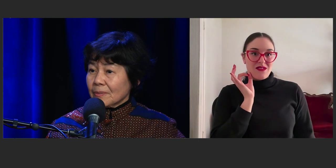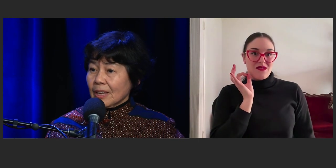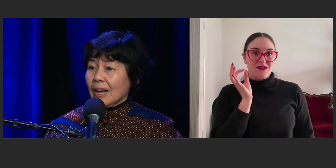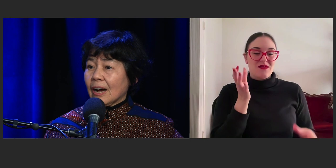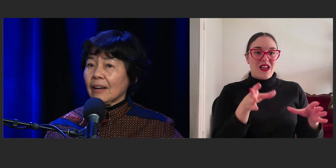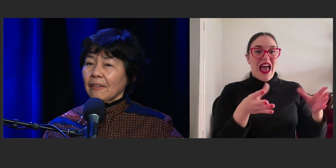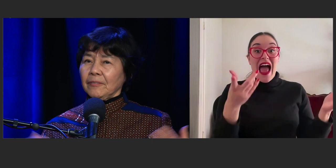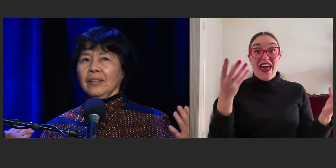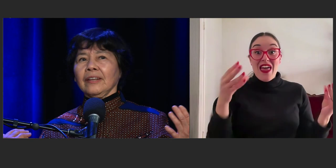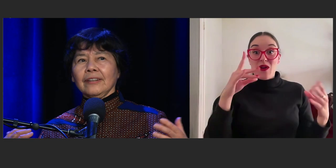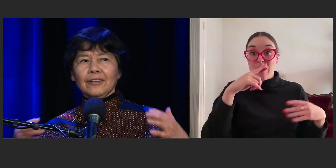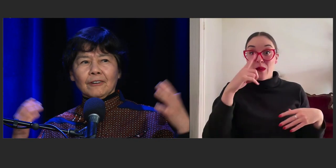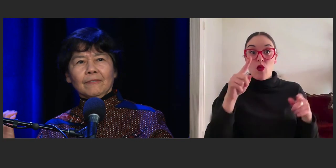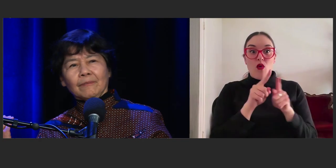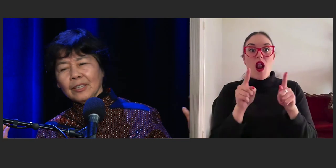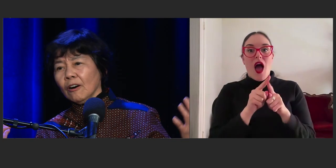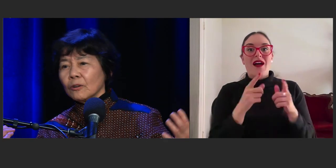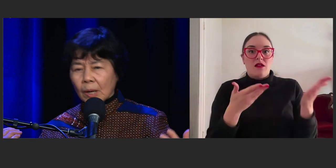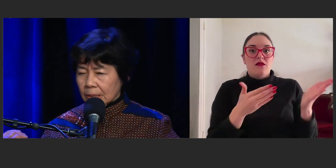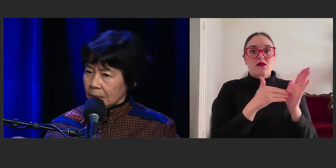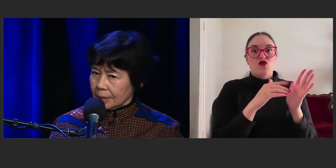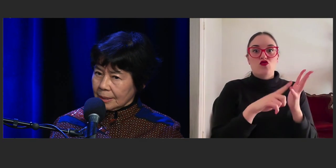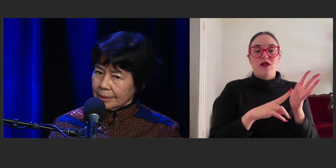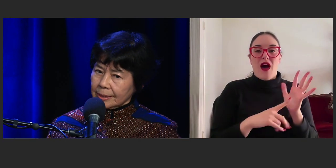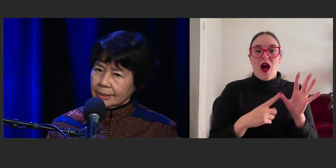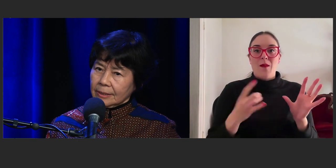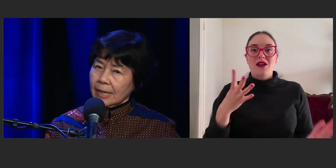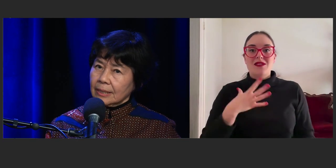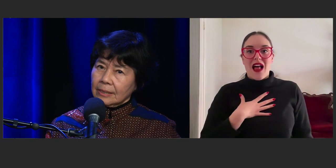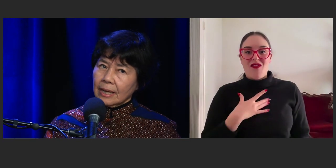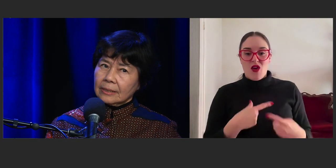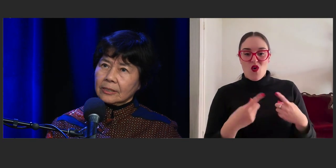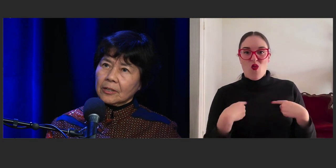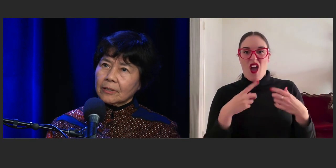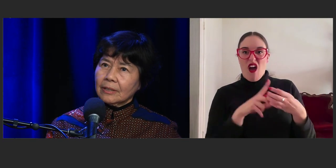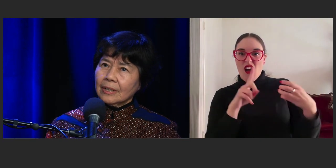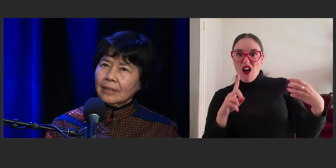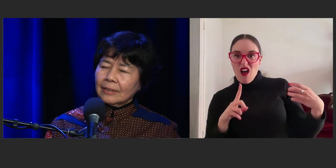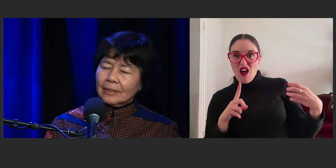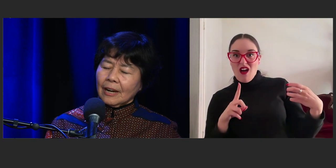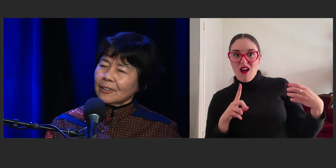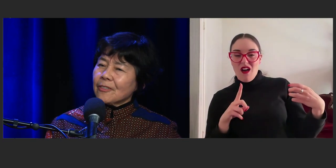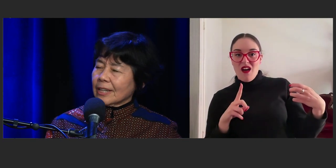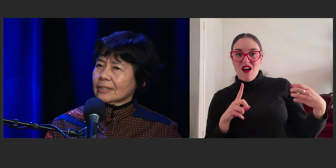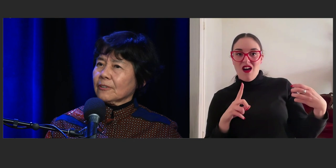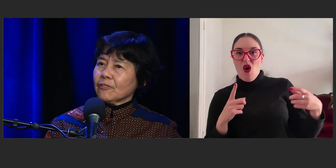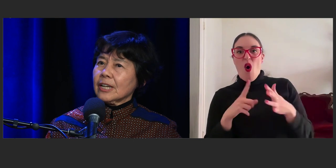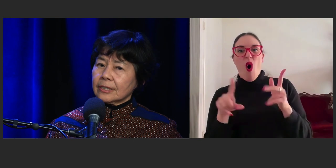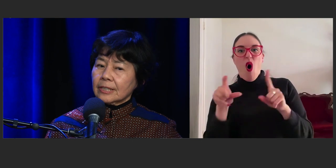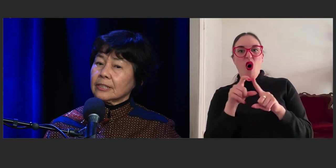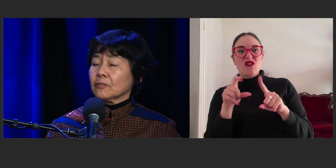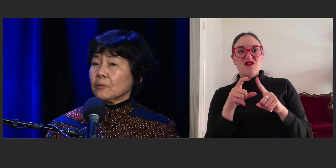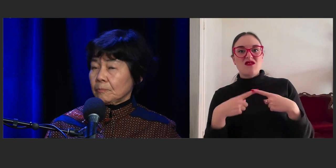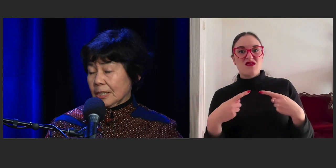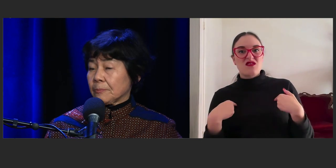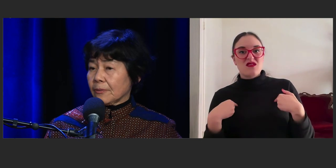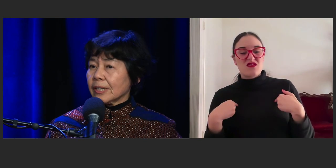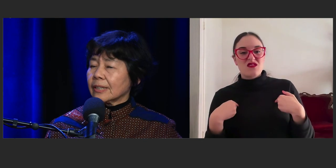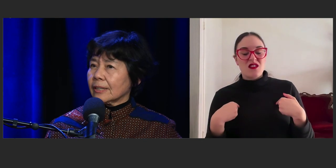are the odd ones in the society. And so I know that's a phrase that is meant to be friendly.